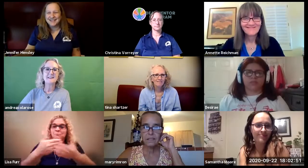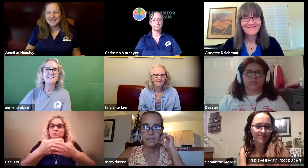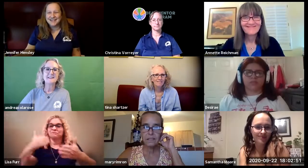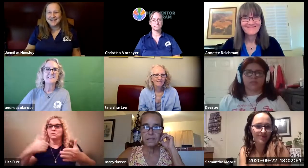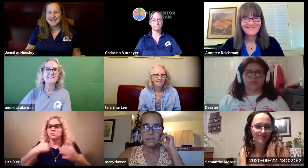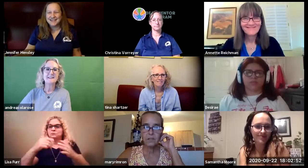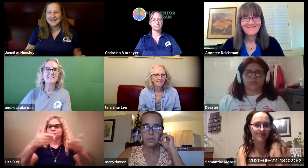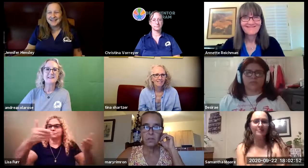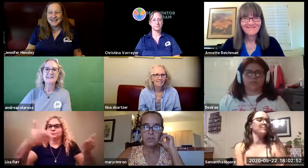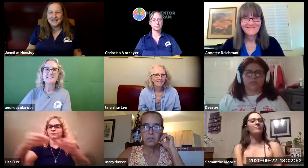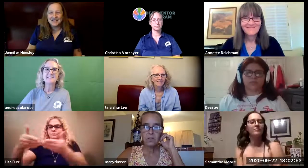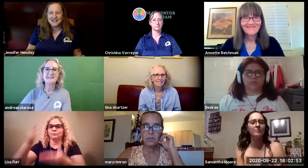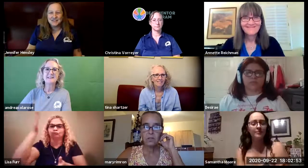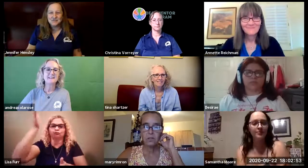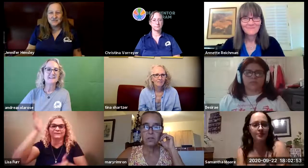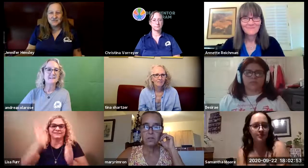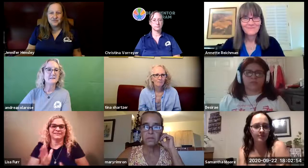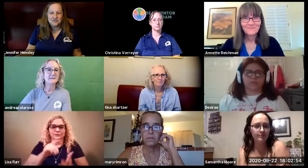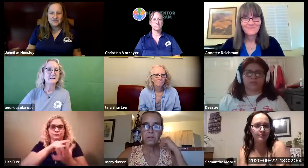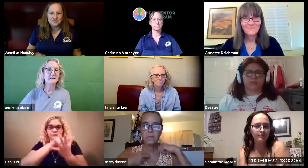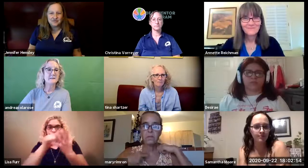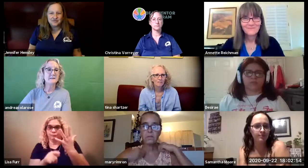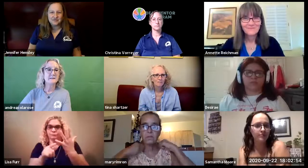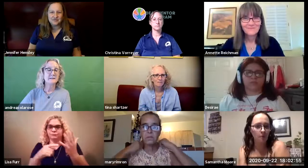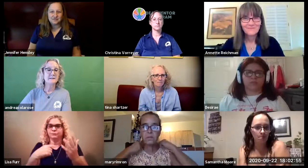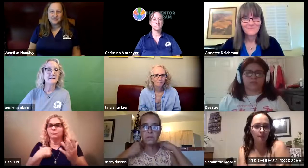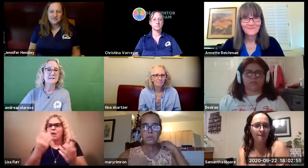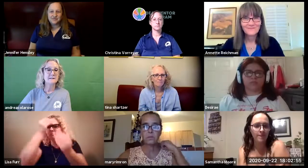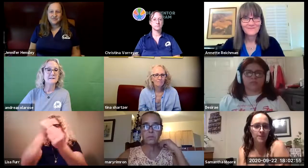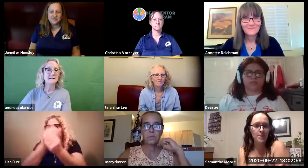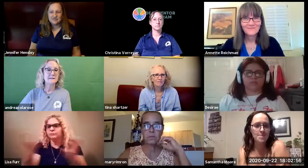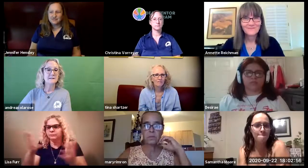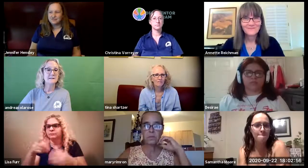team presentation